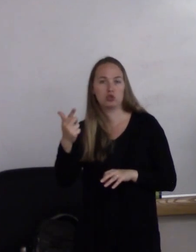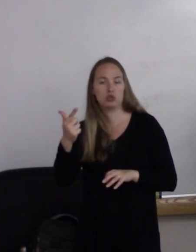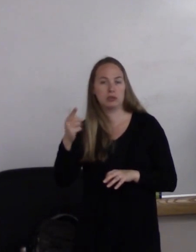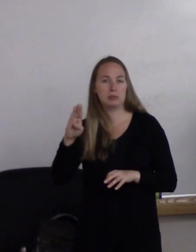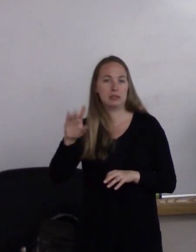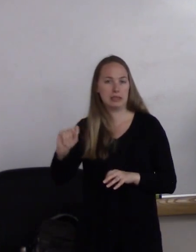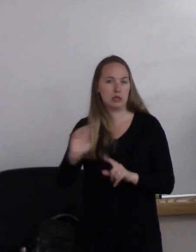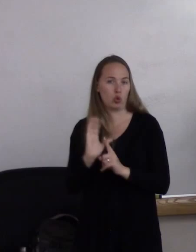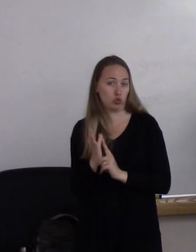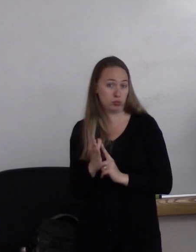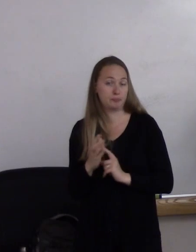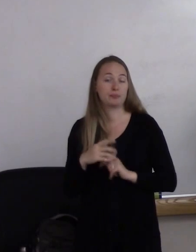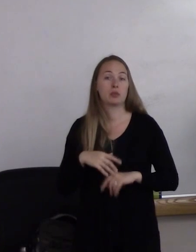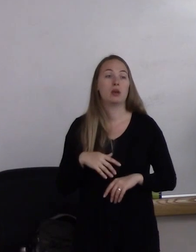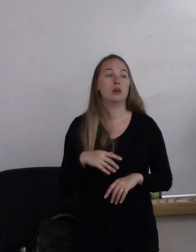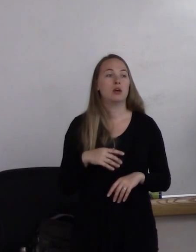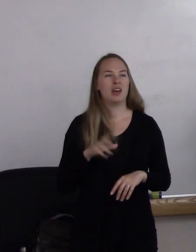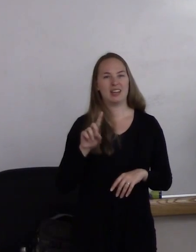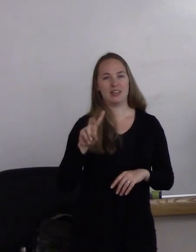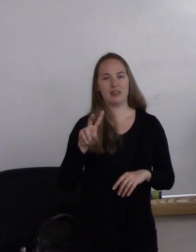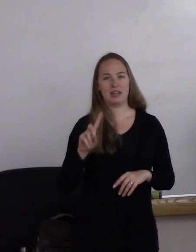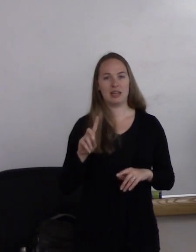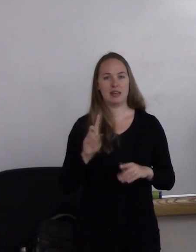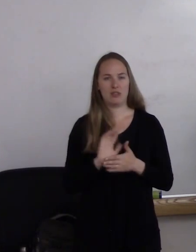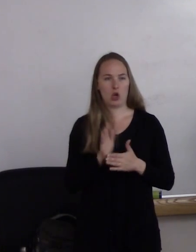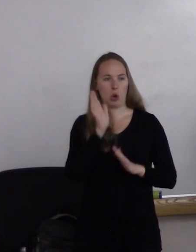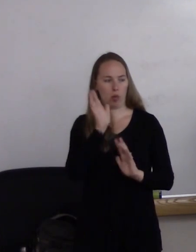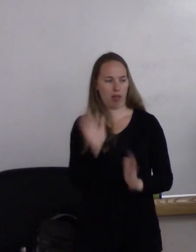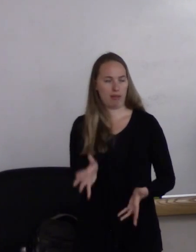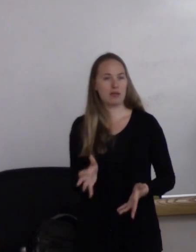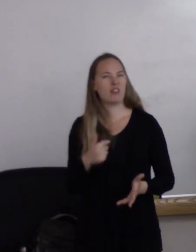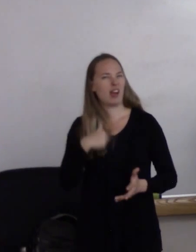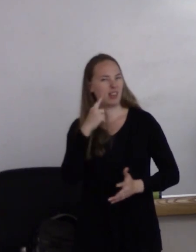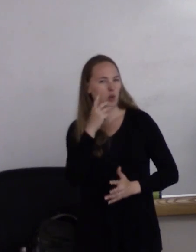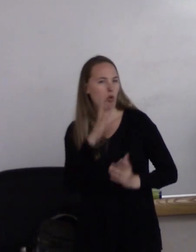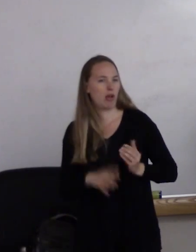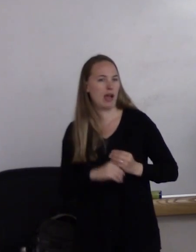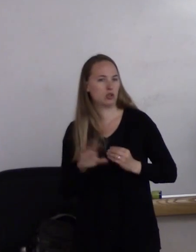I will also leave a DVD video here, which I believe is going to be added to your library.